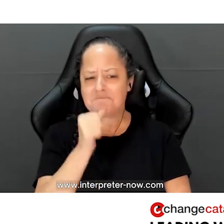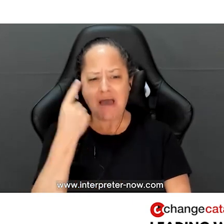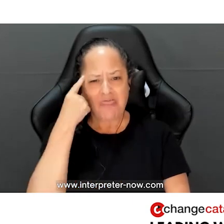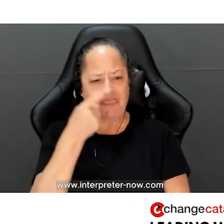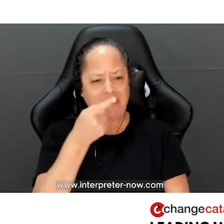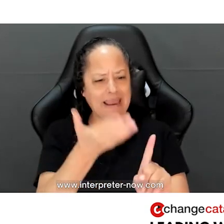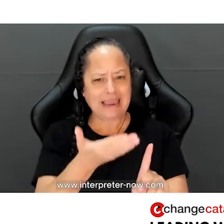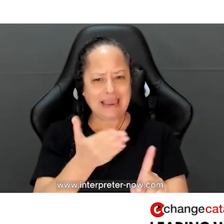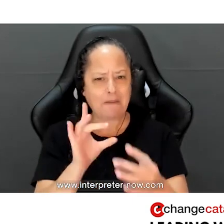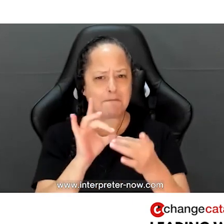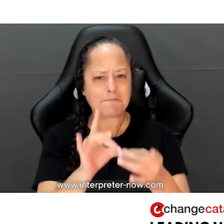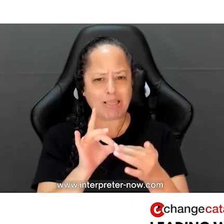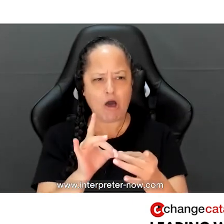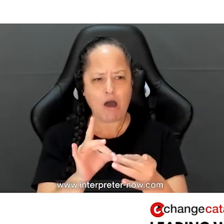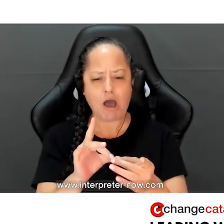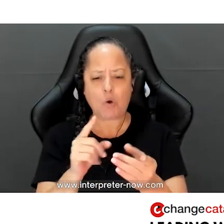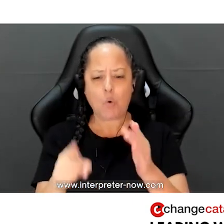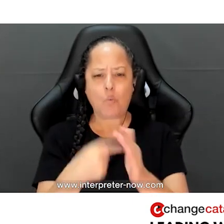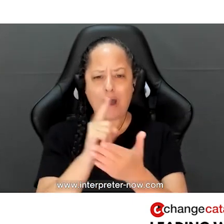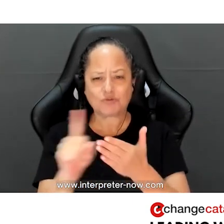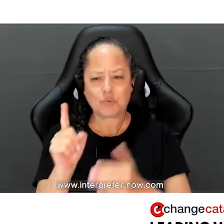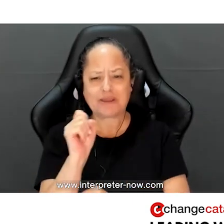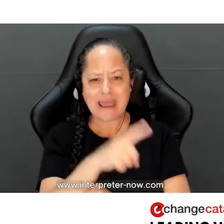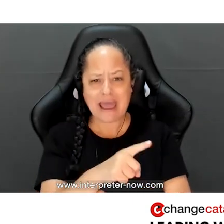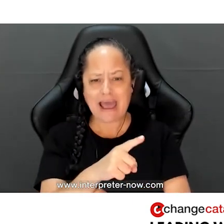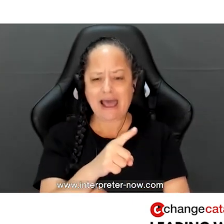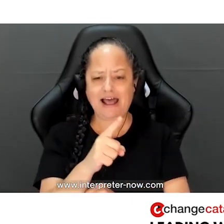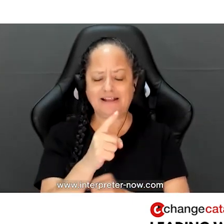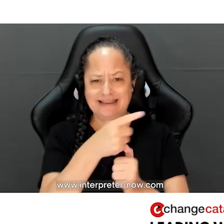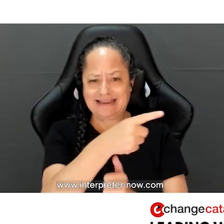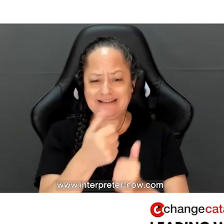didn't think he belonged. So about once a week, he was asked, he said, Director of Engineering.